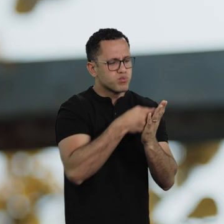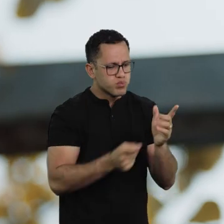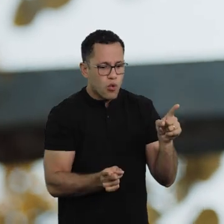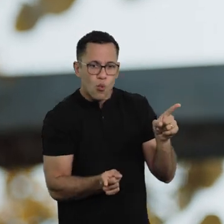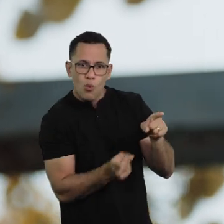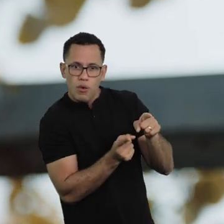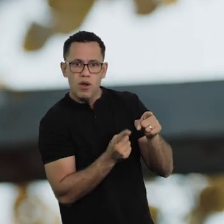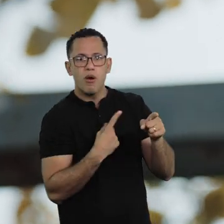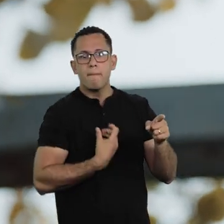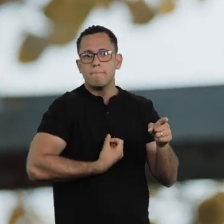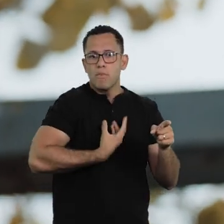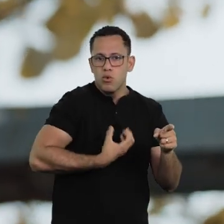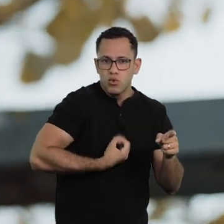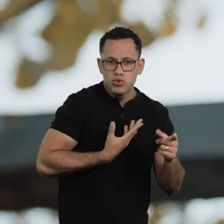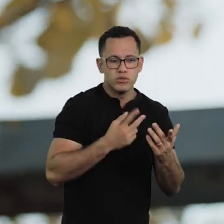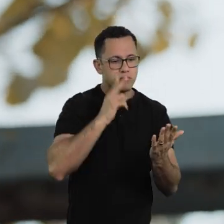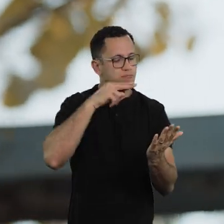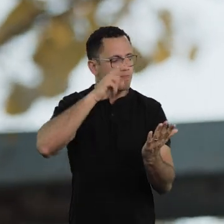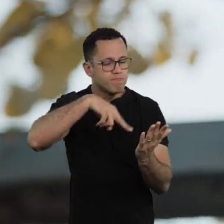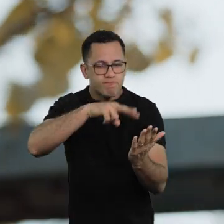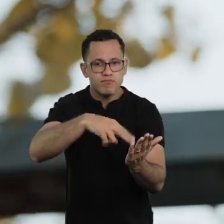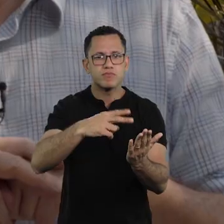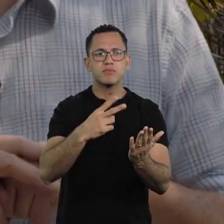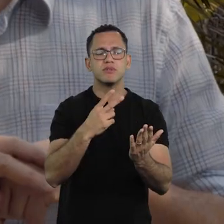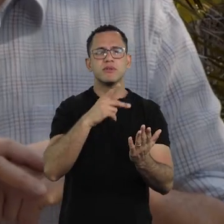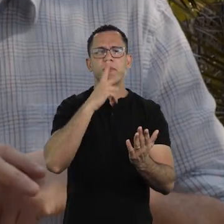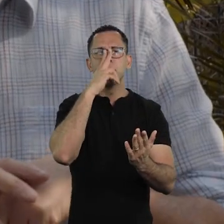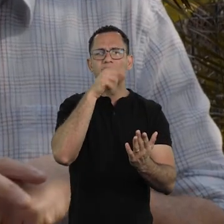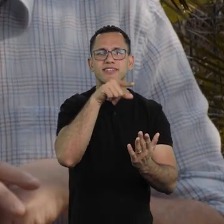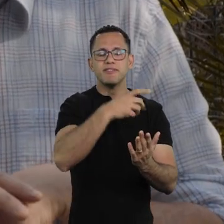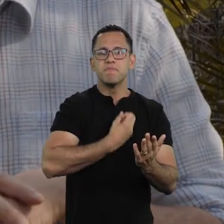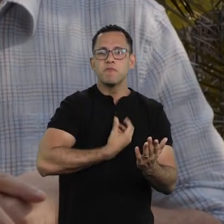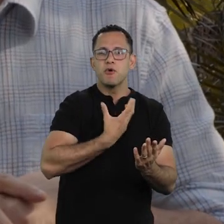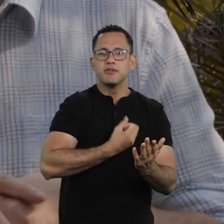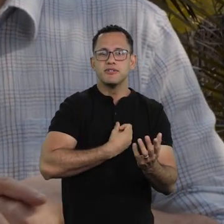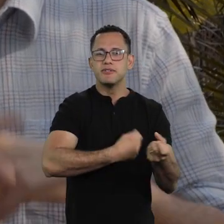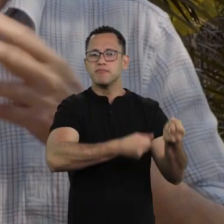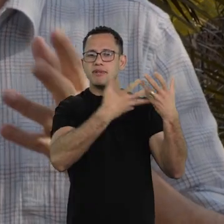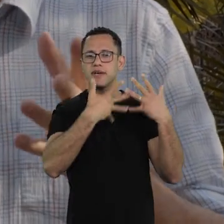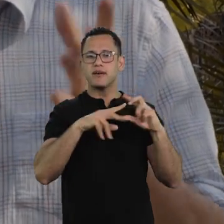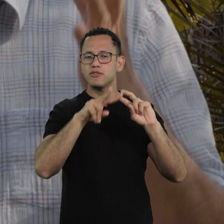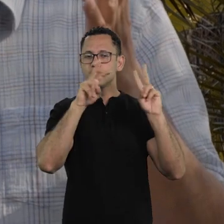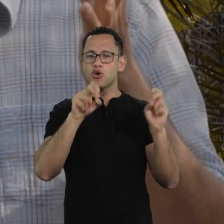I turned to poetry, it seems that poets were a better company, explaining to me